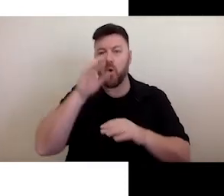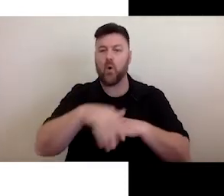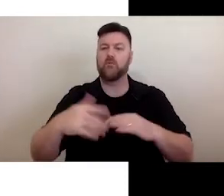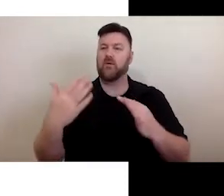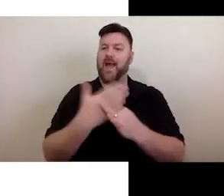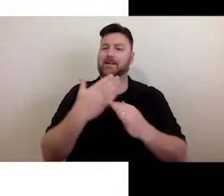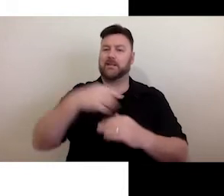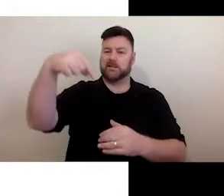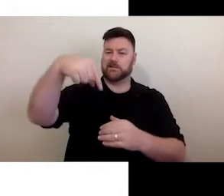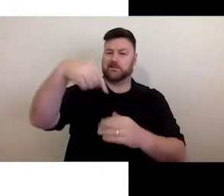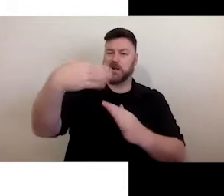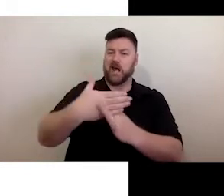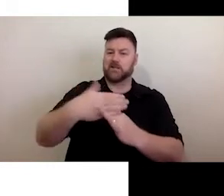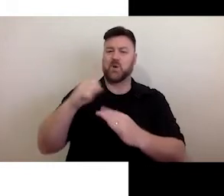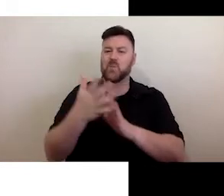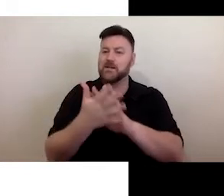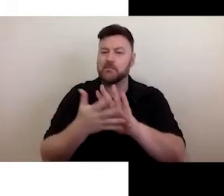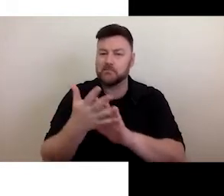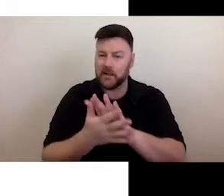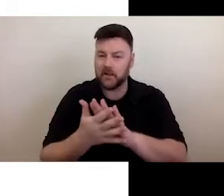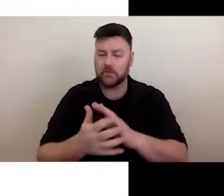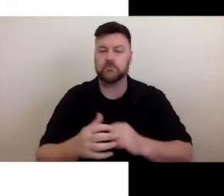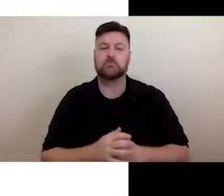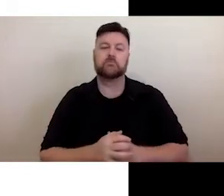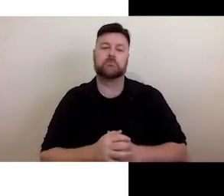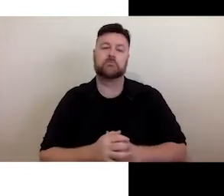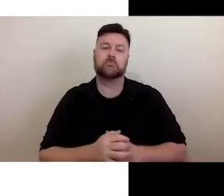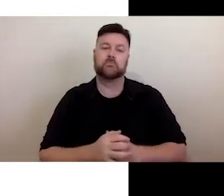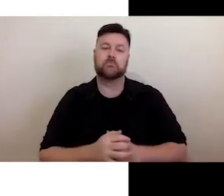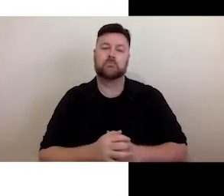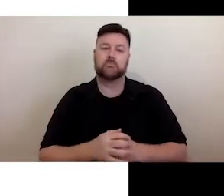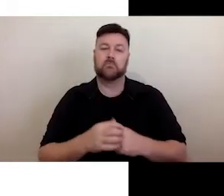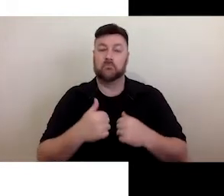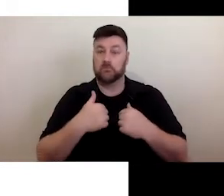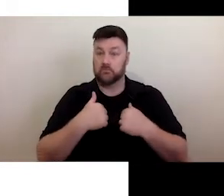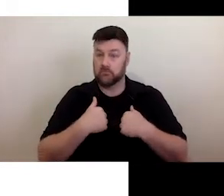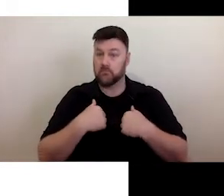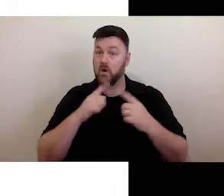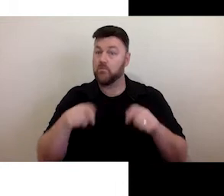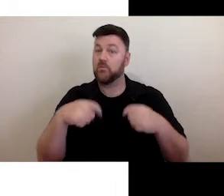Our programs, such as our live audio description service